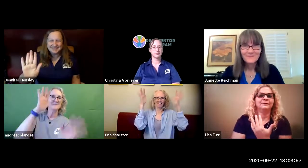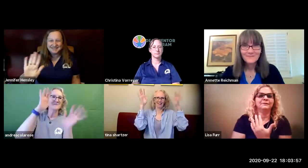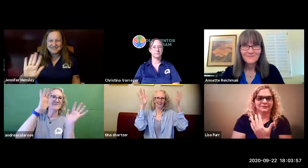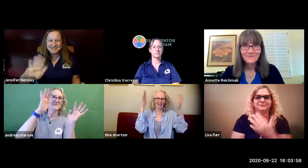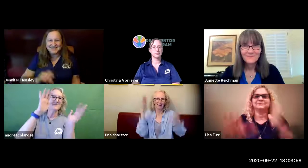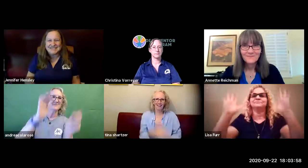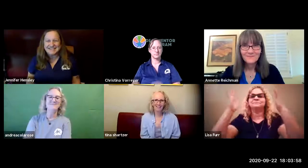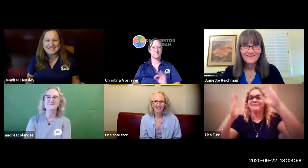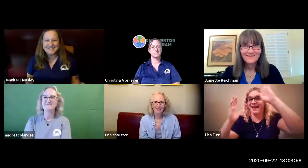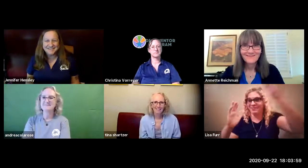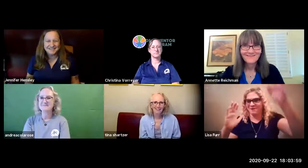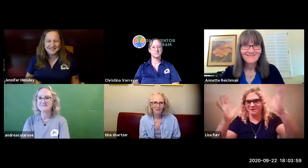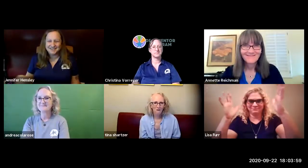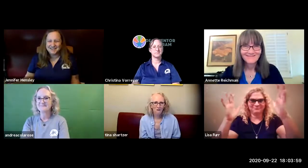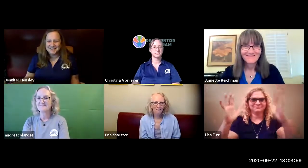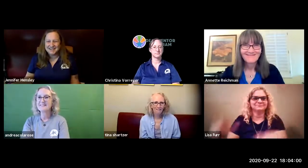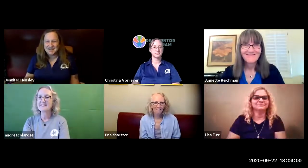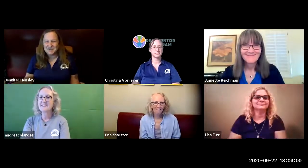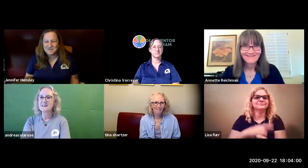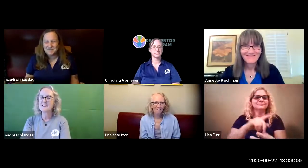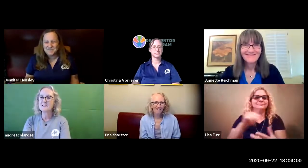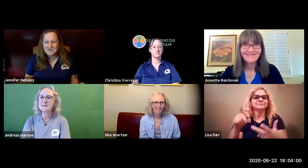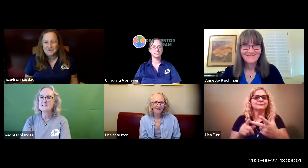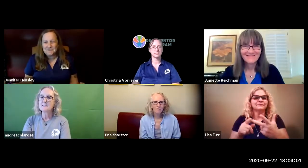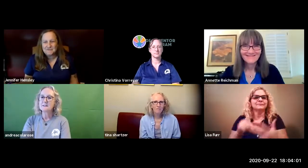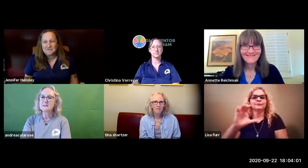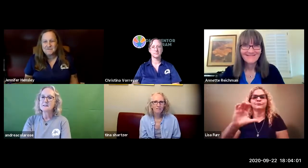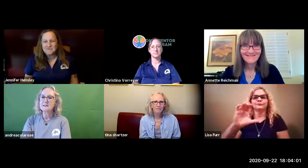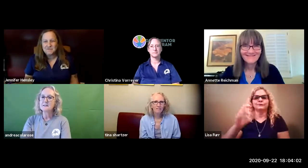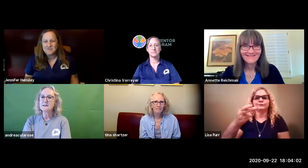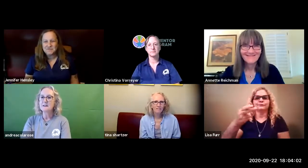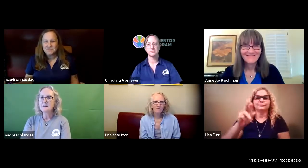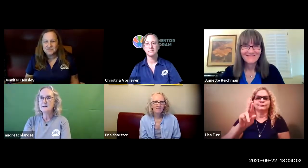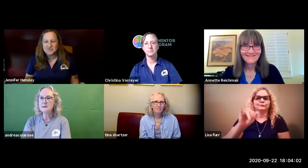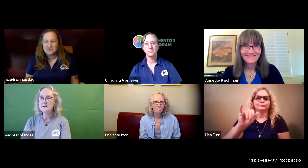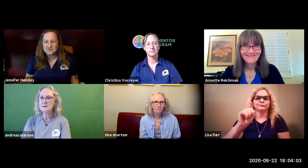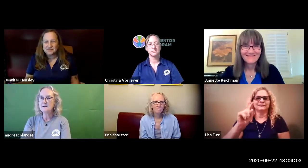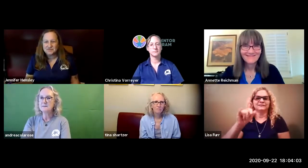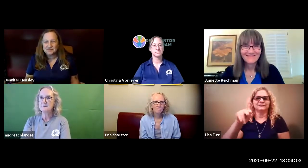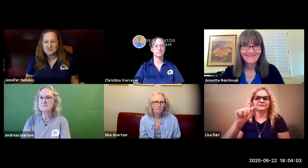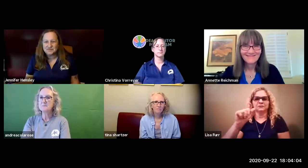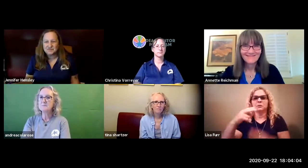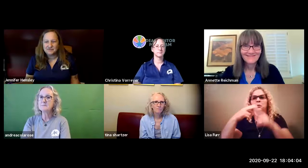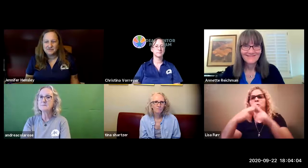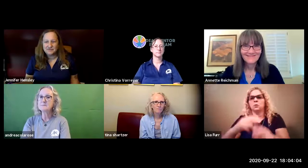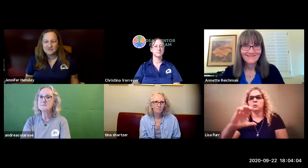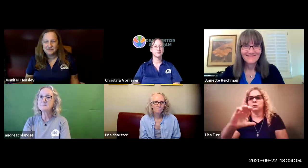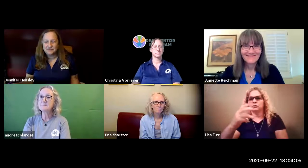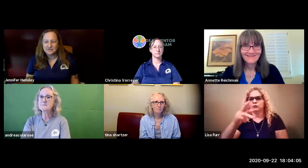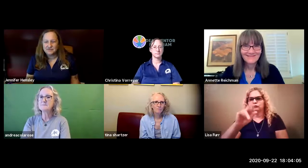hello hello jennifer